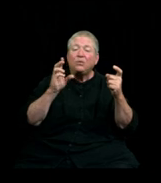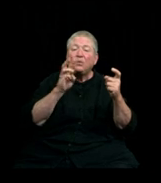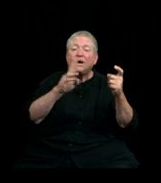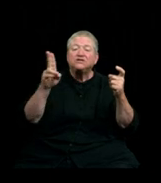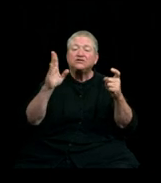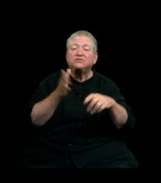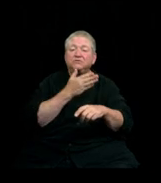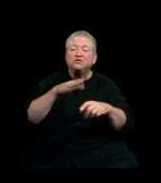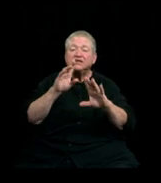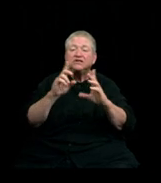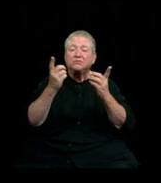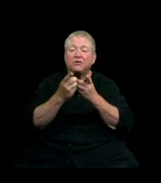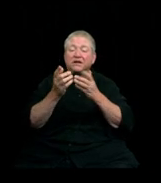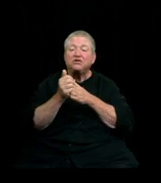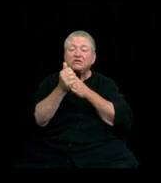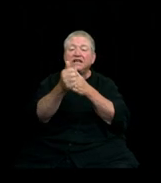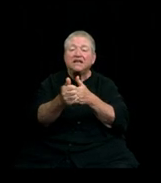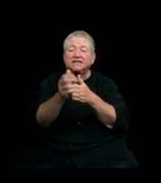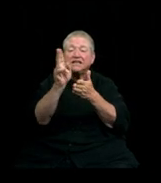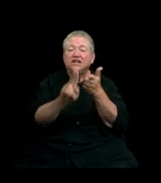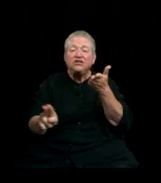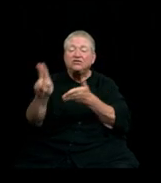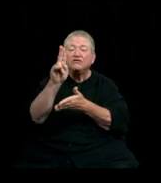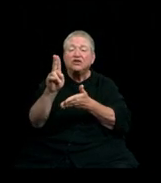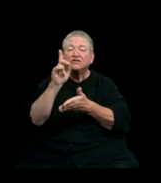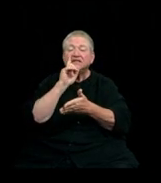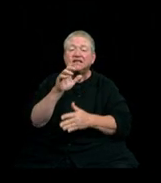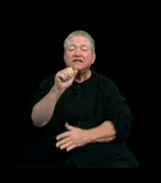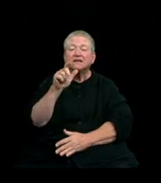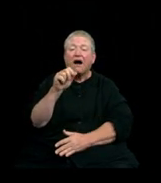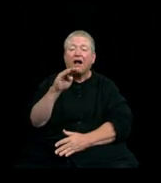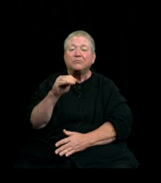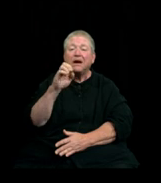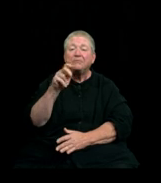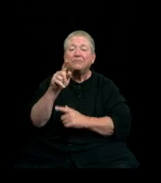to lead us in the university’s alma mater. Thank you for participating today,